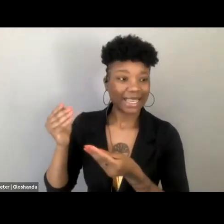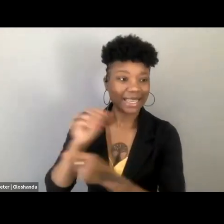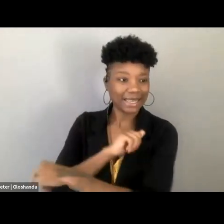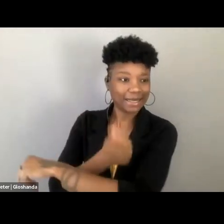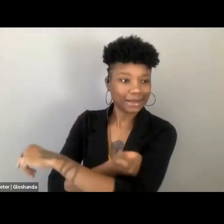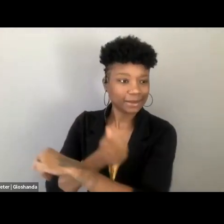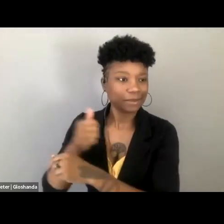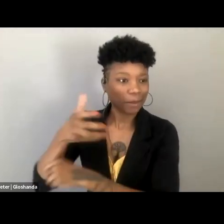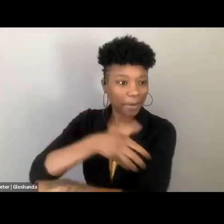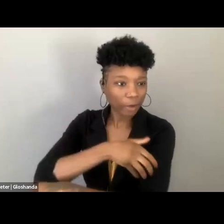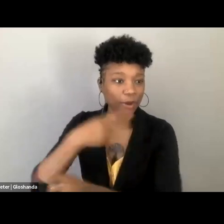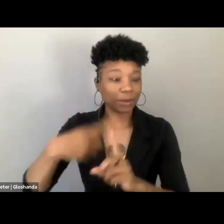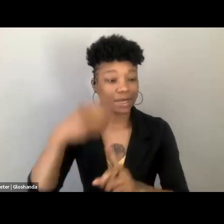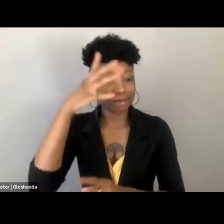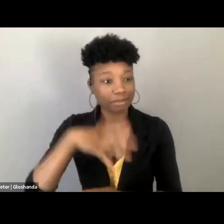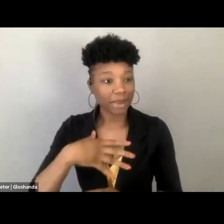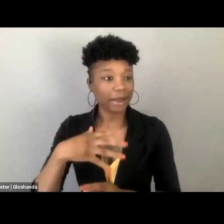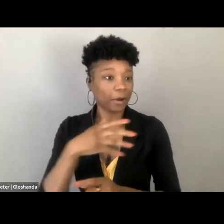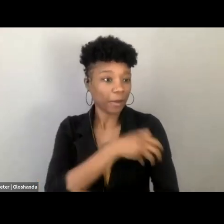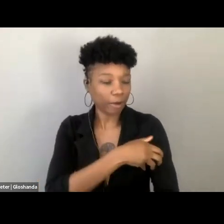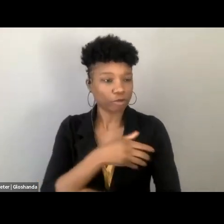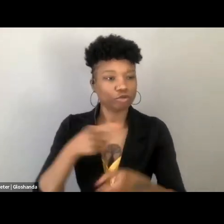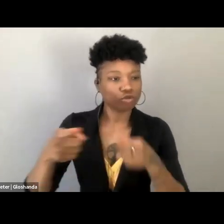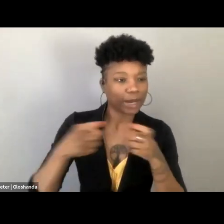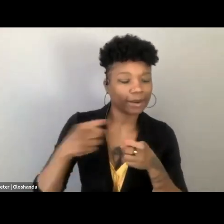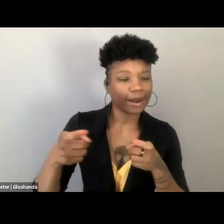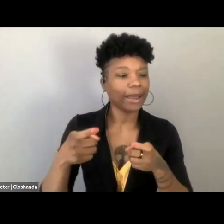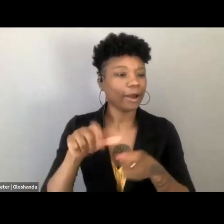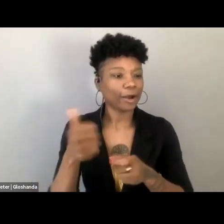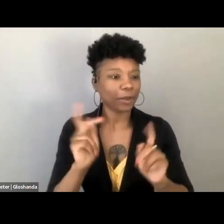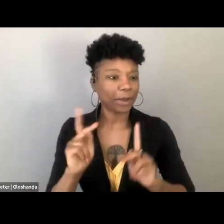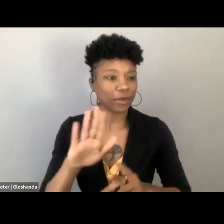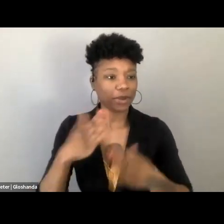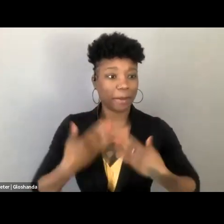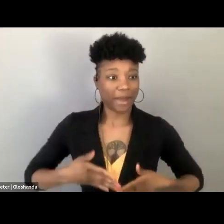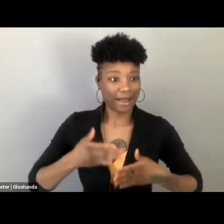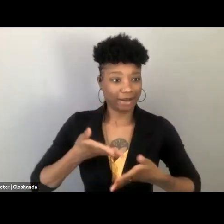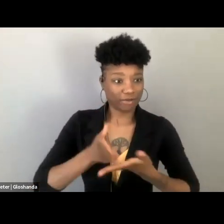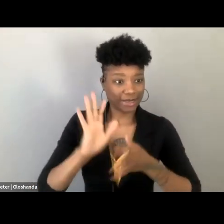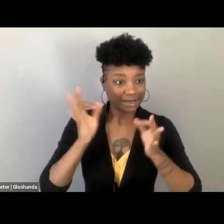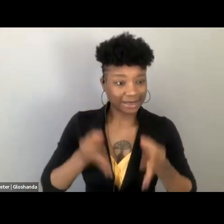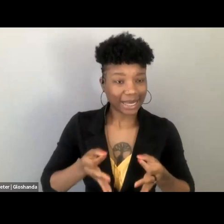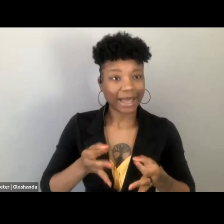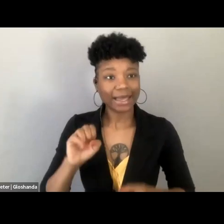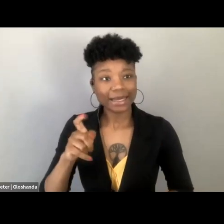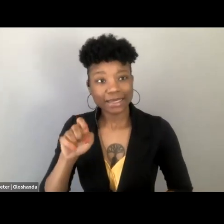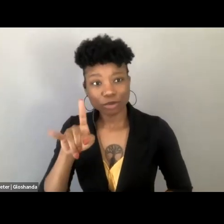to regulate and control other people's bodily autonomy, sexuality, speech, freedom of assembly and so on,